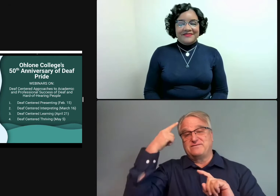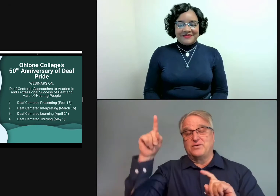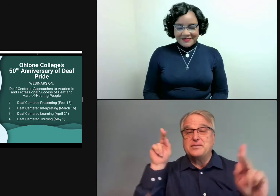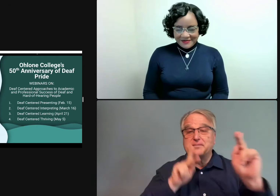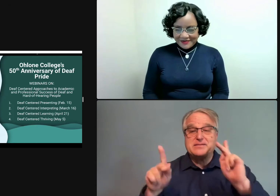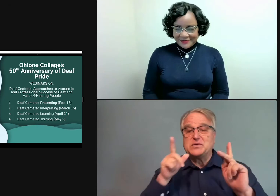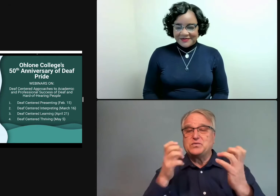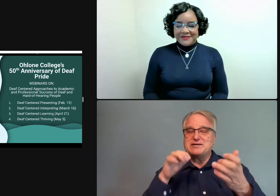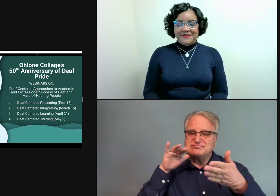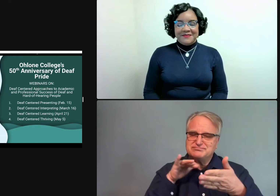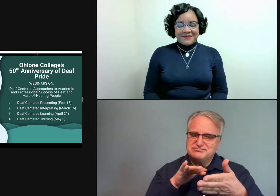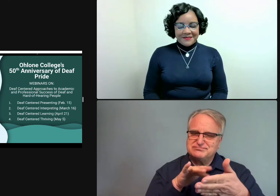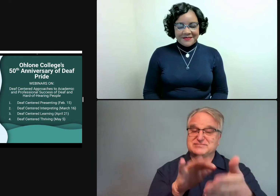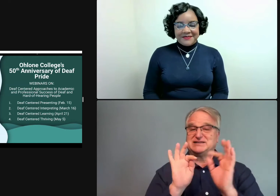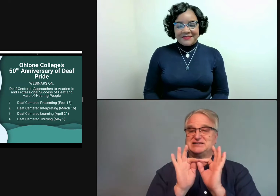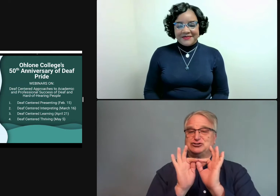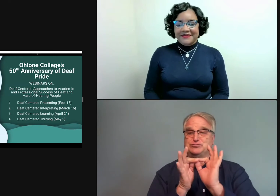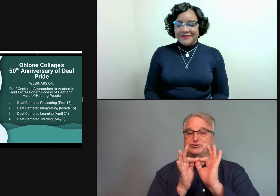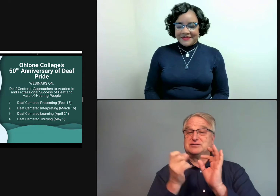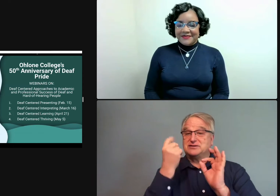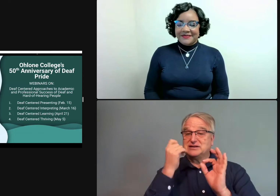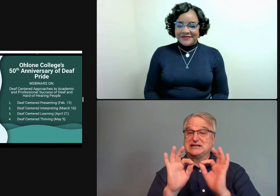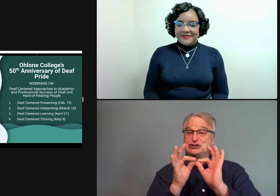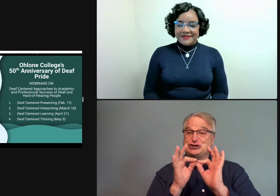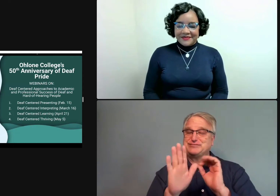preparation program which is for those individuals who